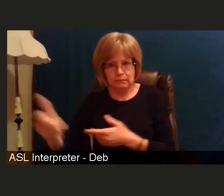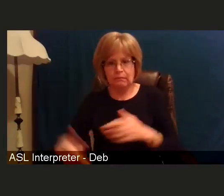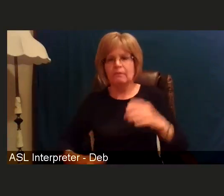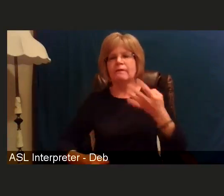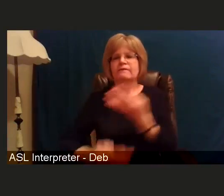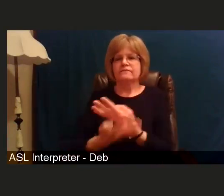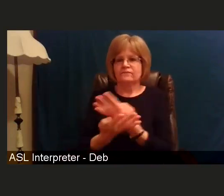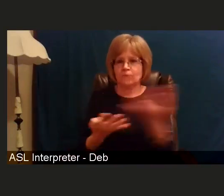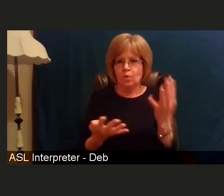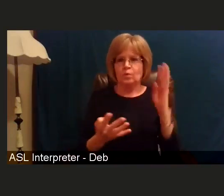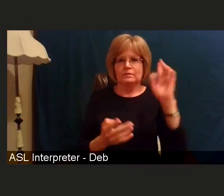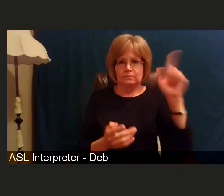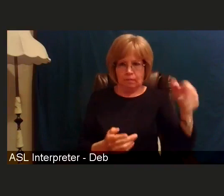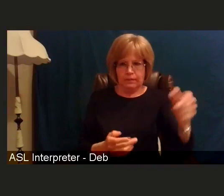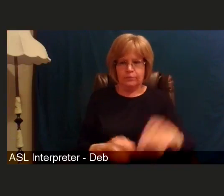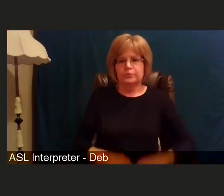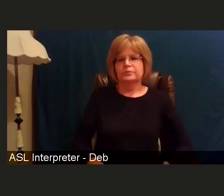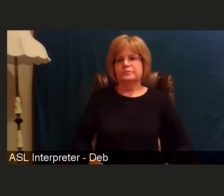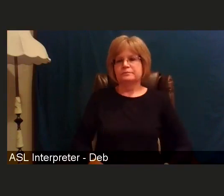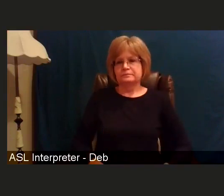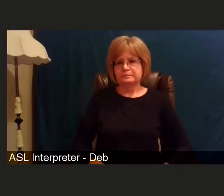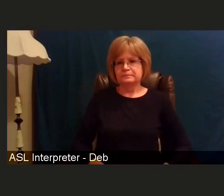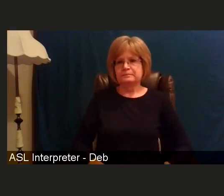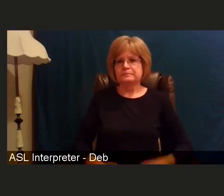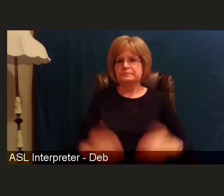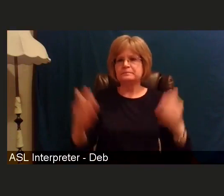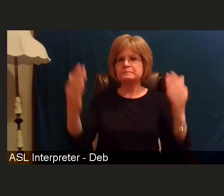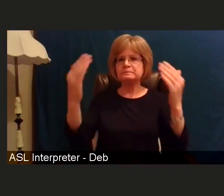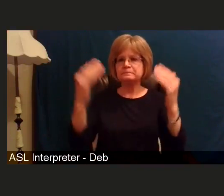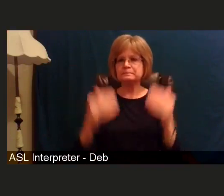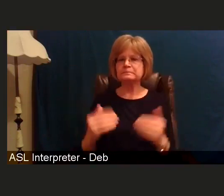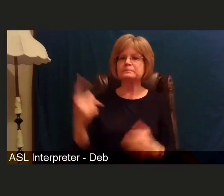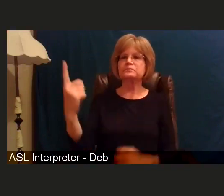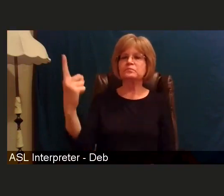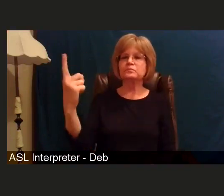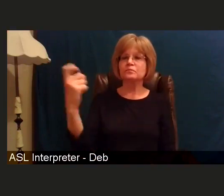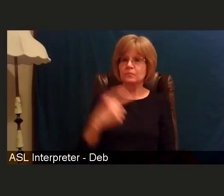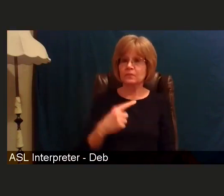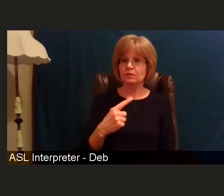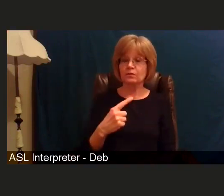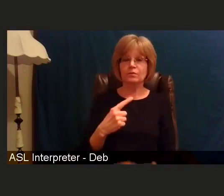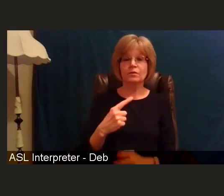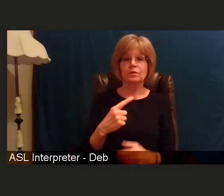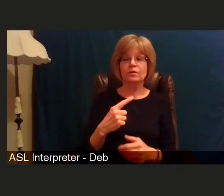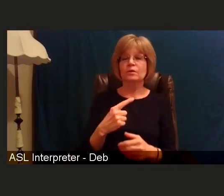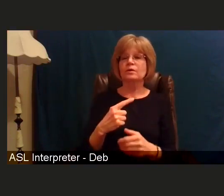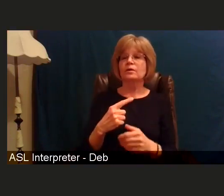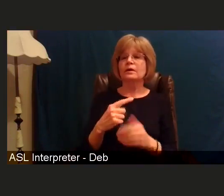My next question is, the state lists those with pre-existing conditions